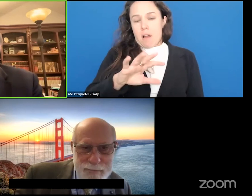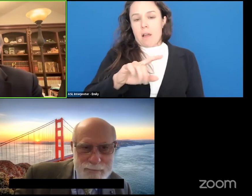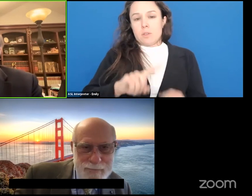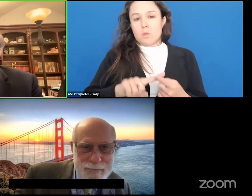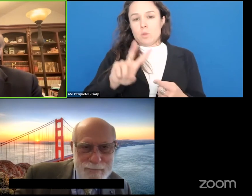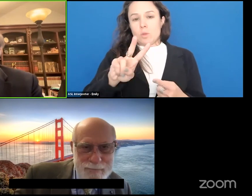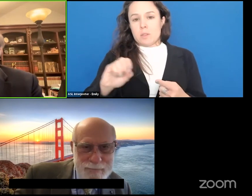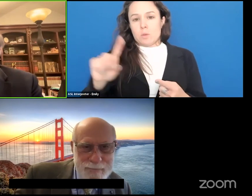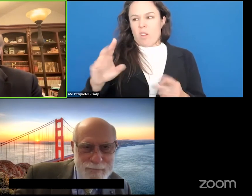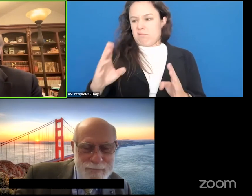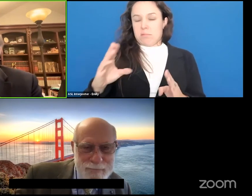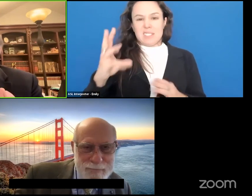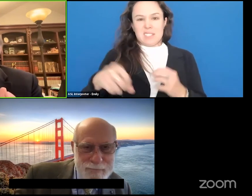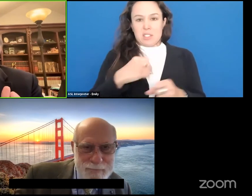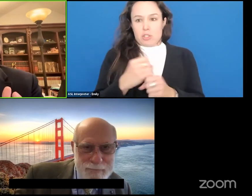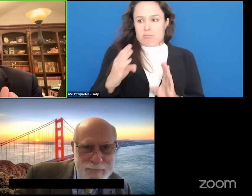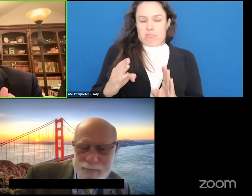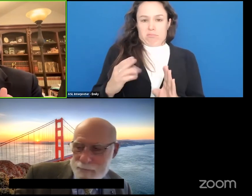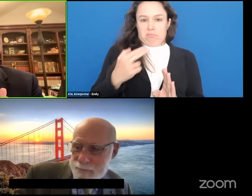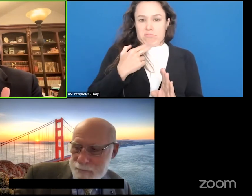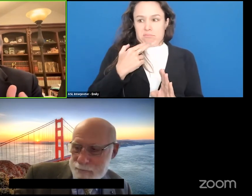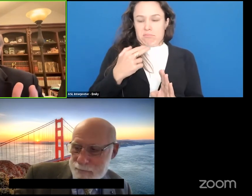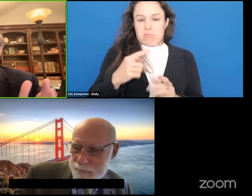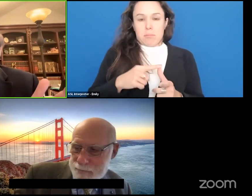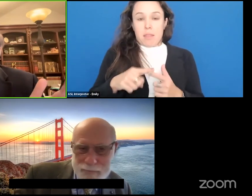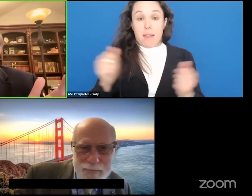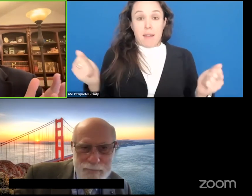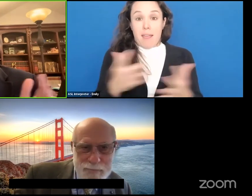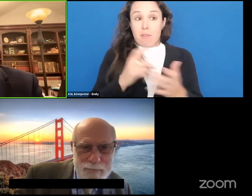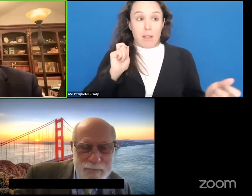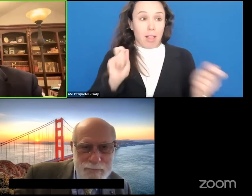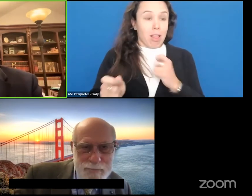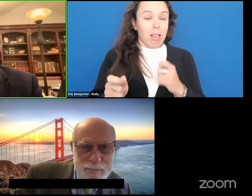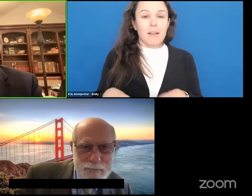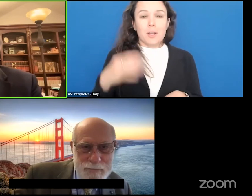It's just a six-year span during which everything went from nobody on the internet to everybody